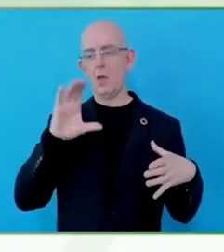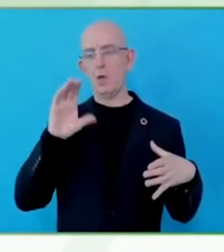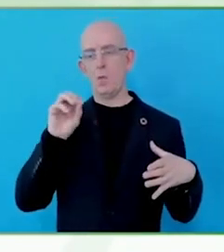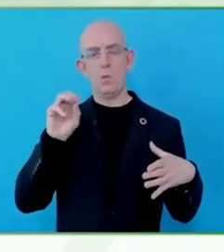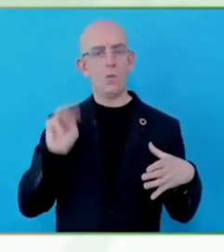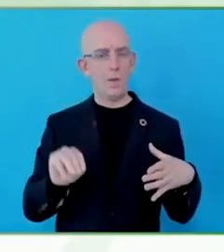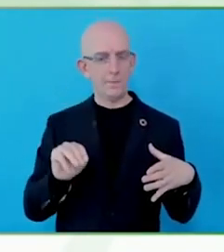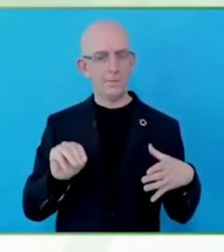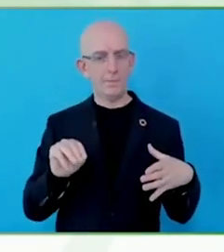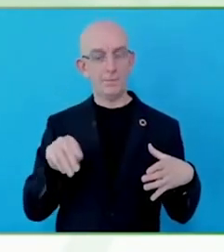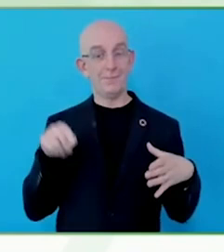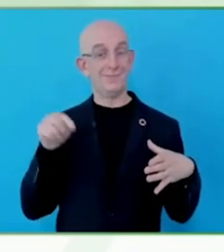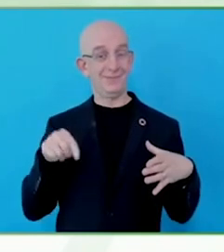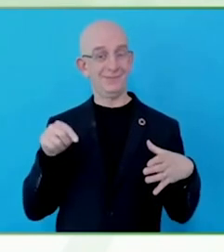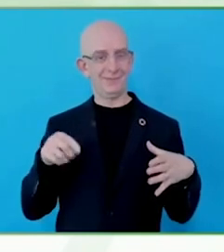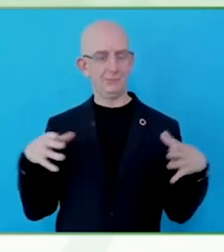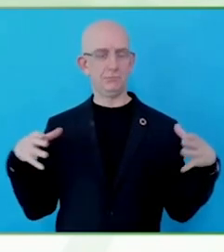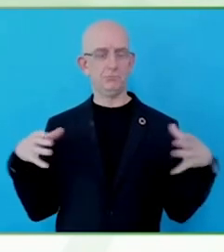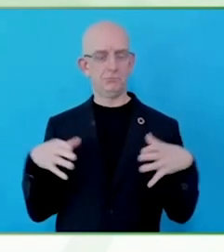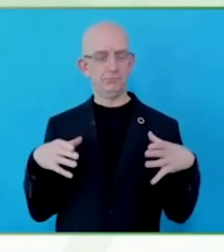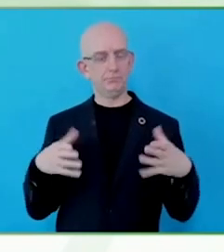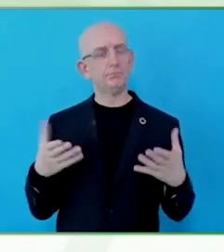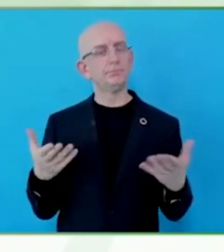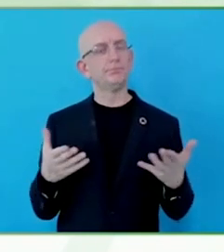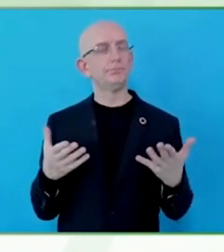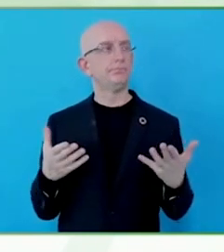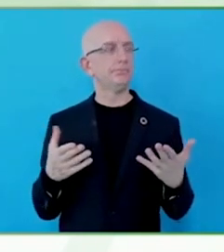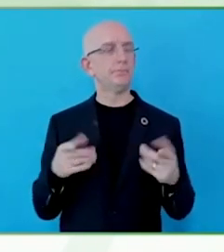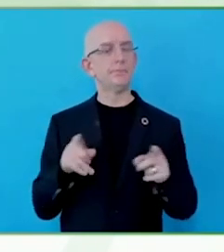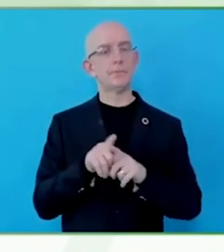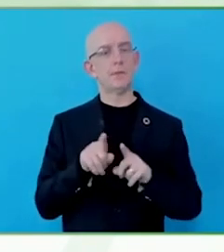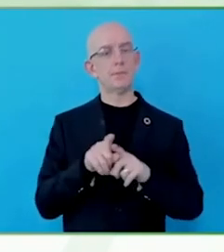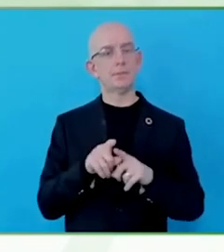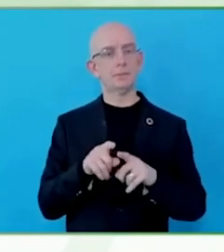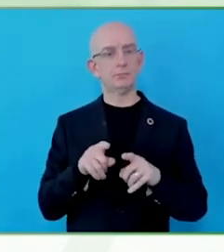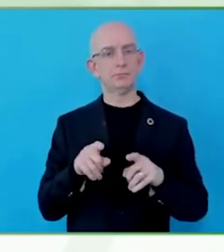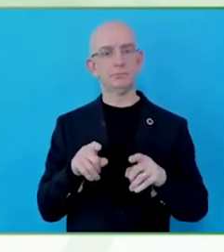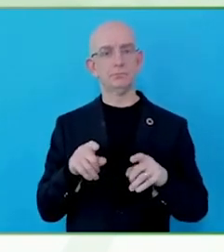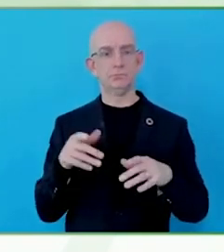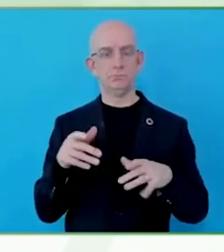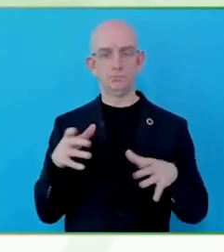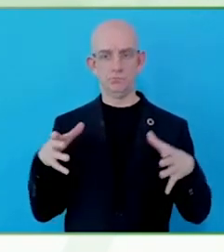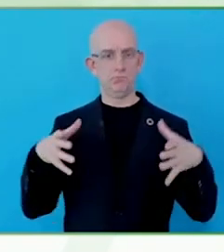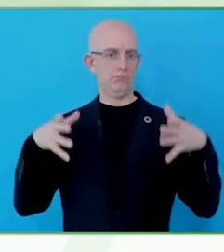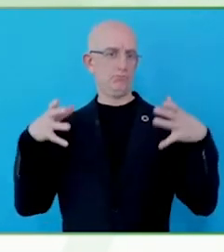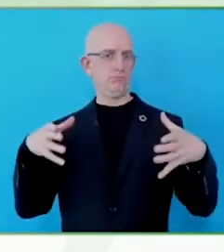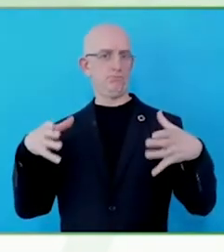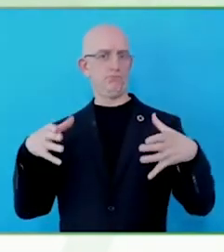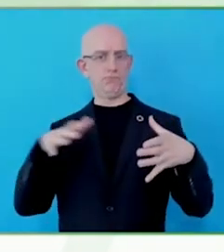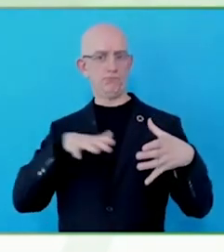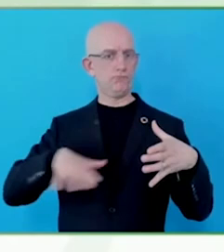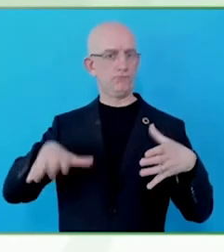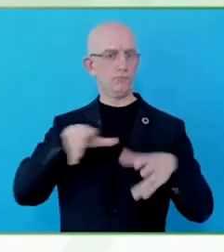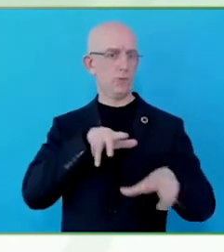language in Brazil. But regarding digital accessibility in general, there are